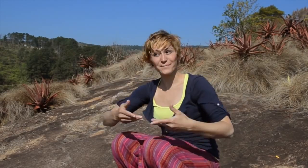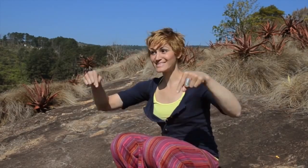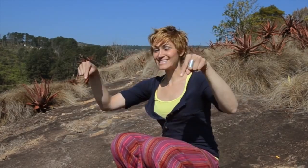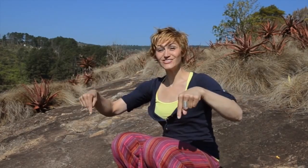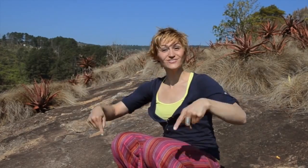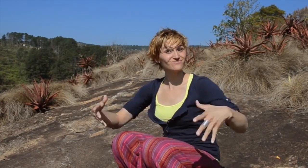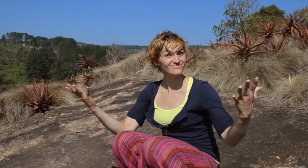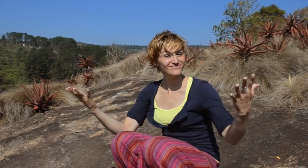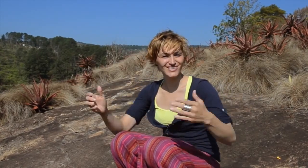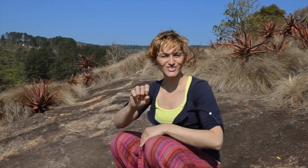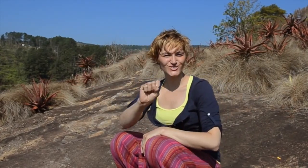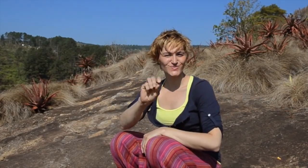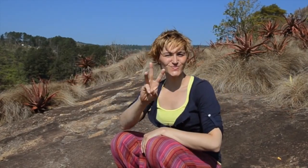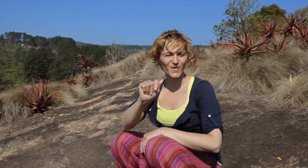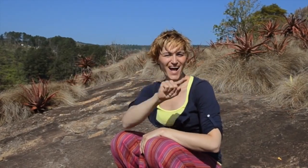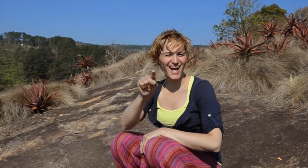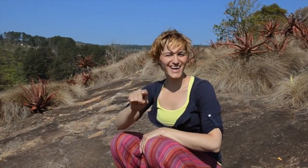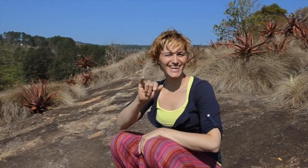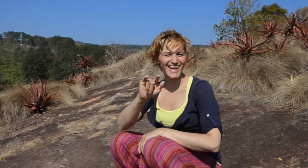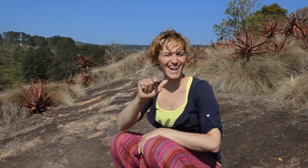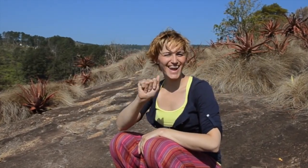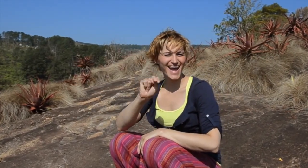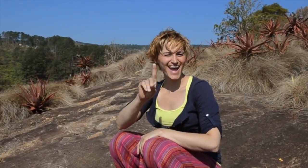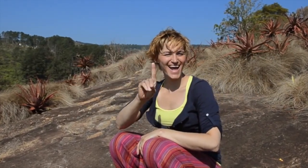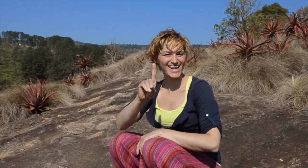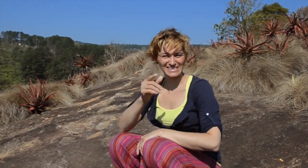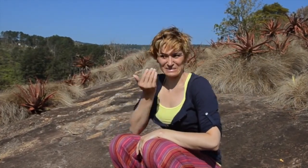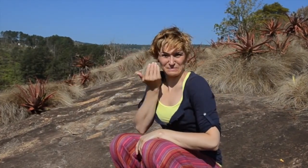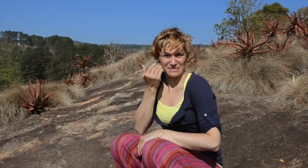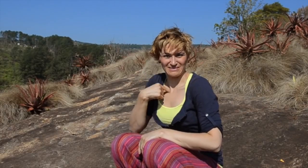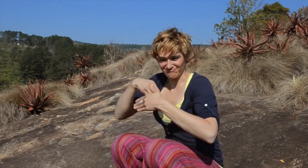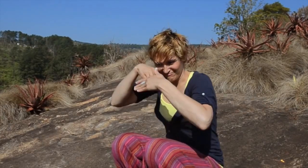Welcome to Swaziland.